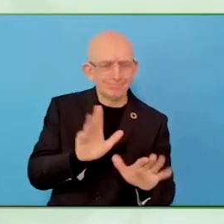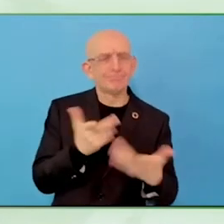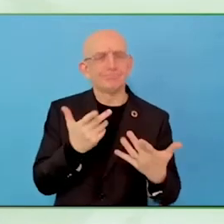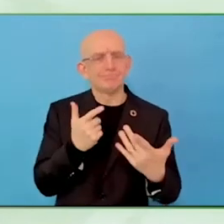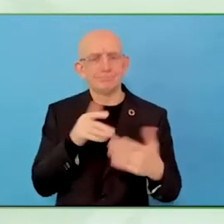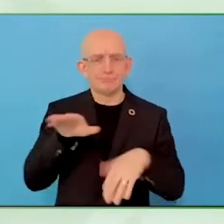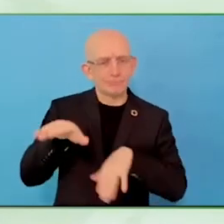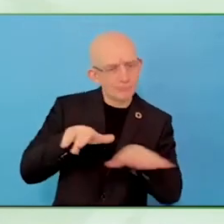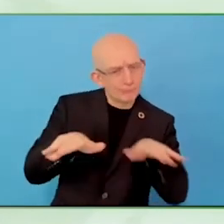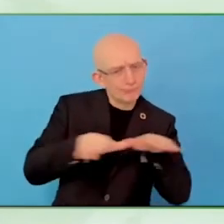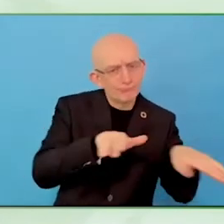We start talking about that.